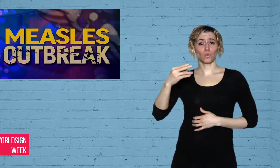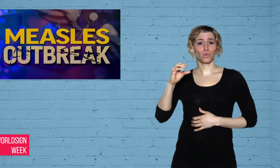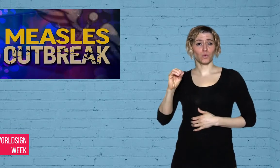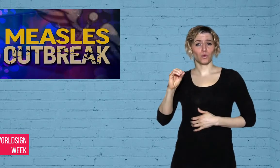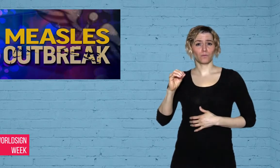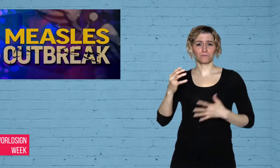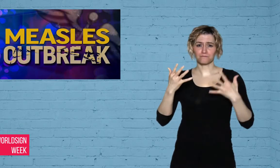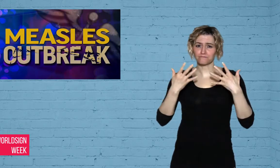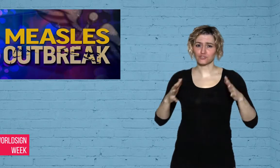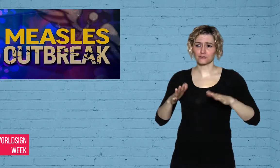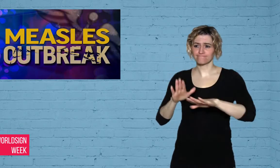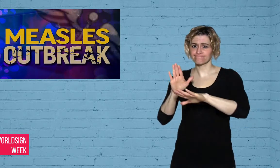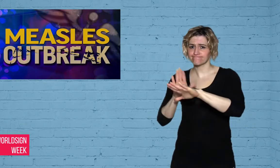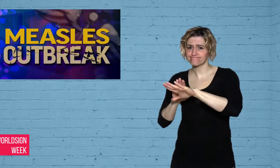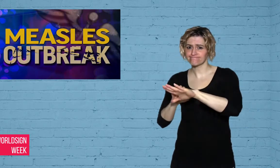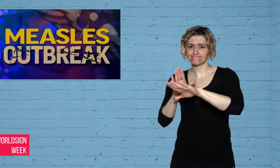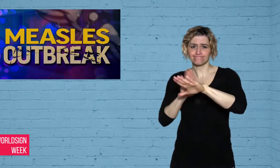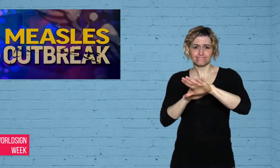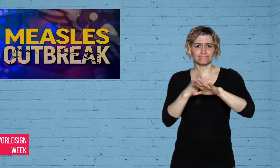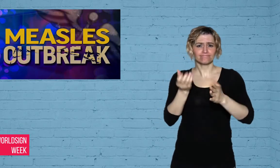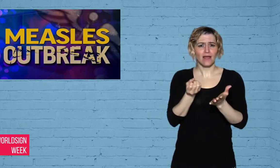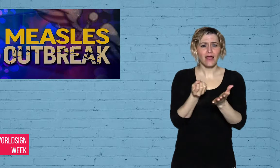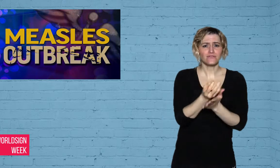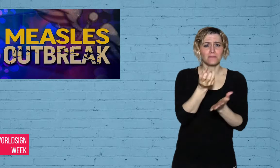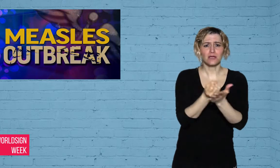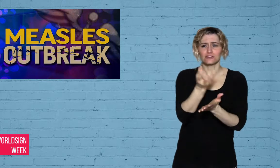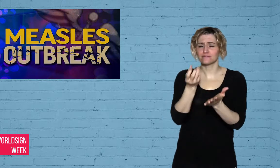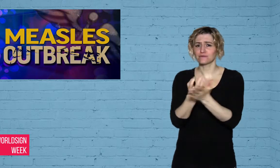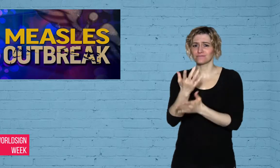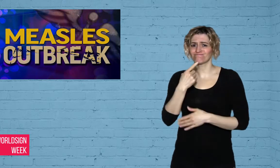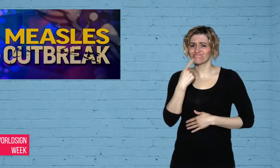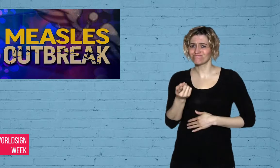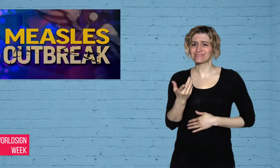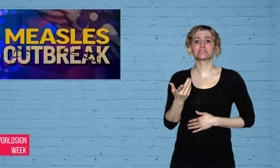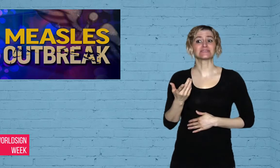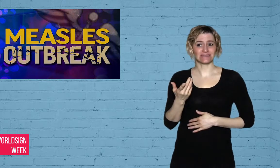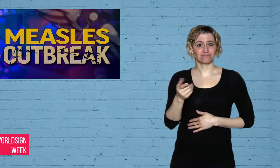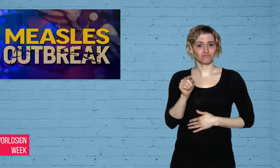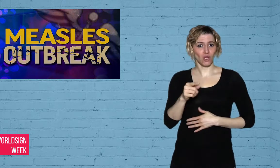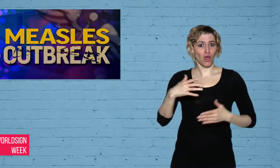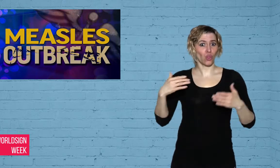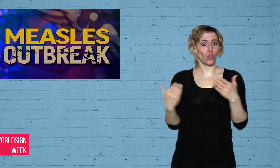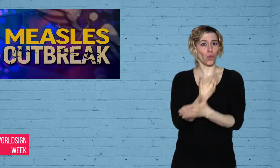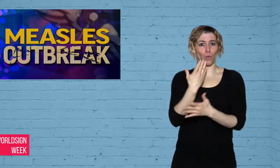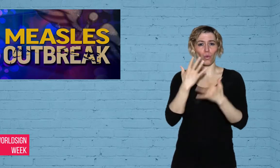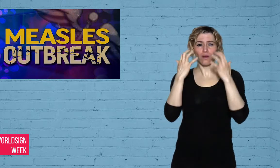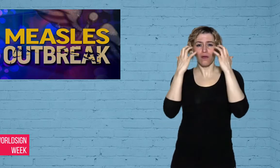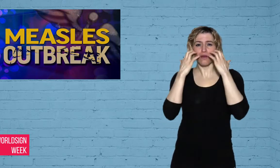warned reports that new infections are